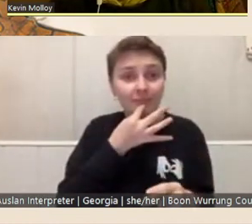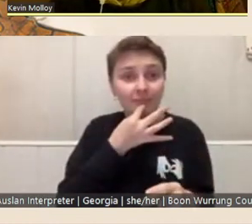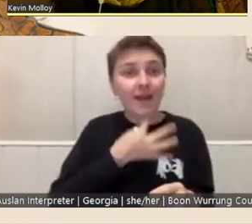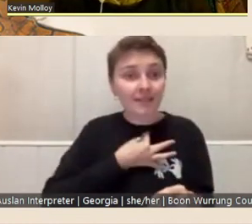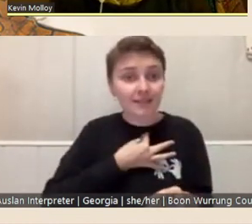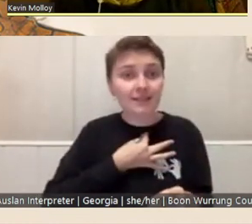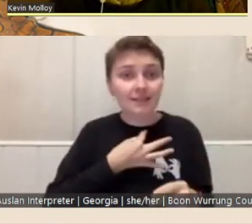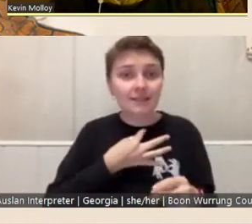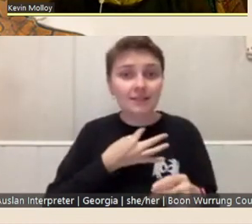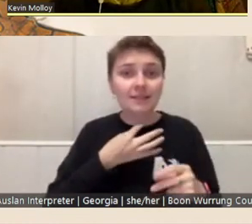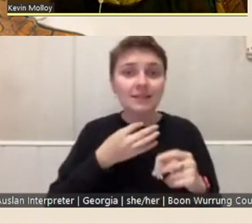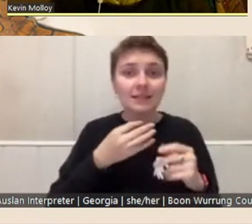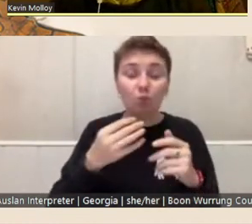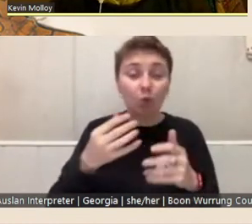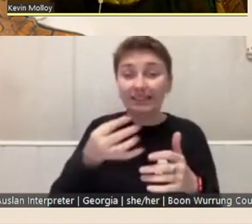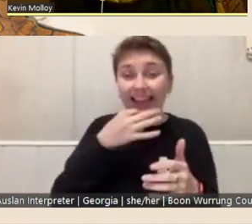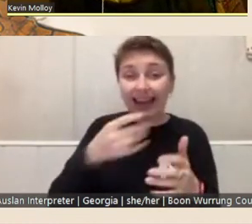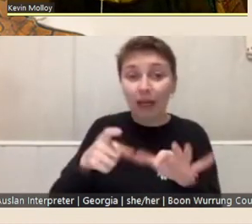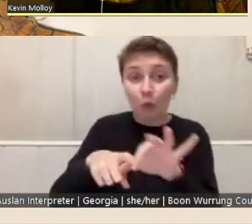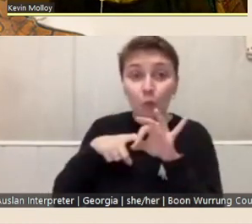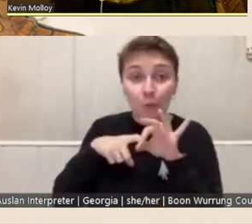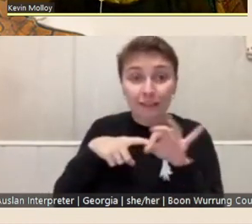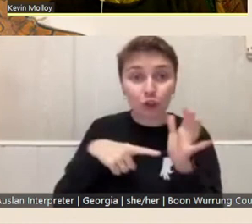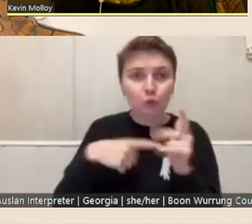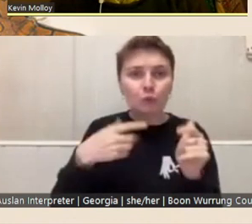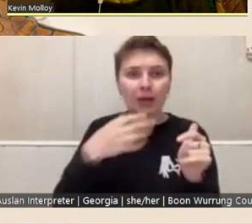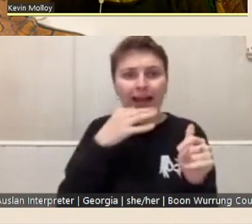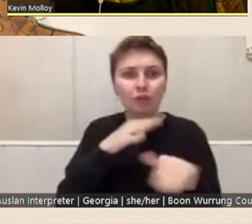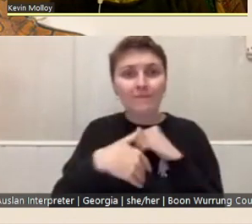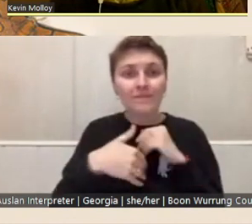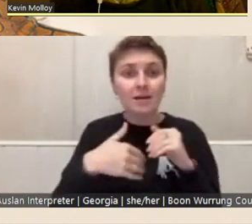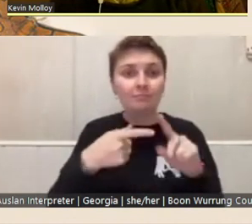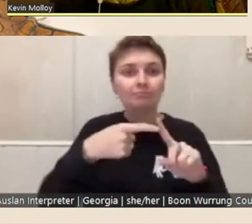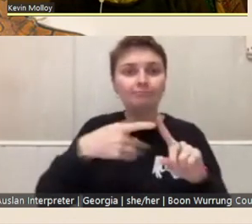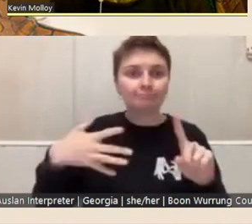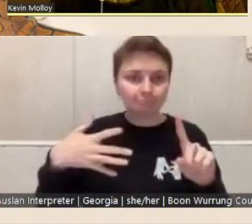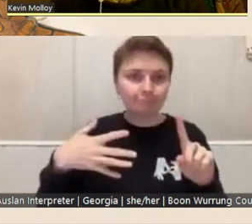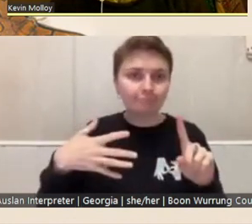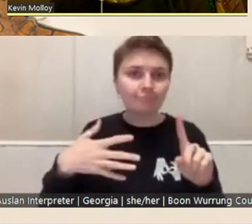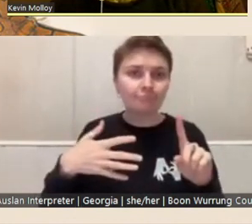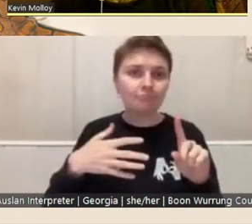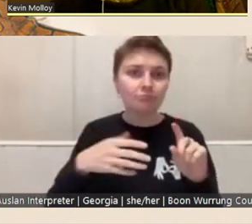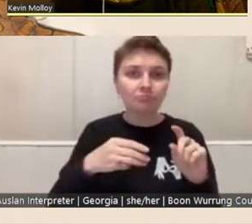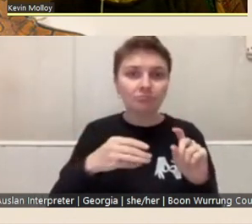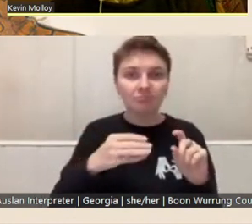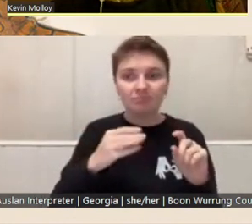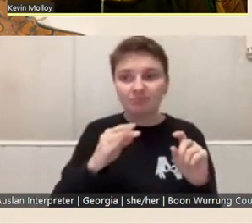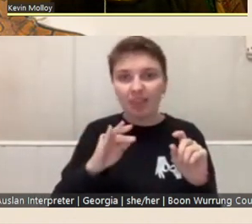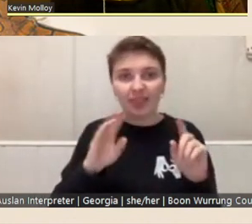to, to, to ask about particular themes you might be searching for and, you know, that